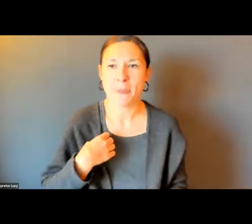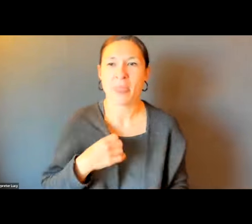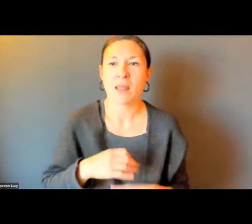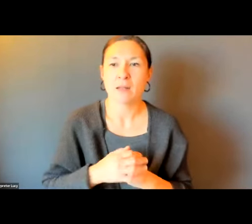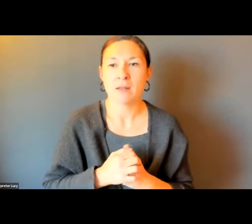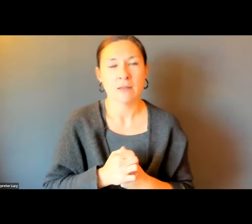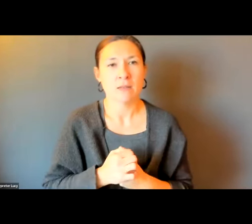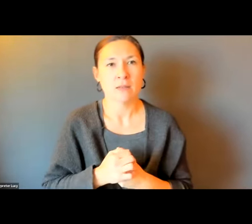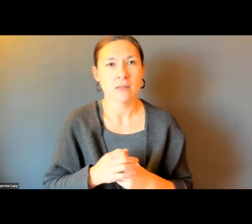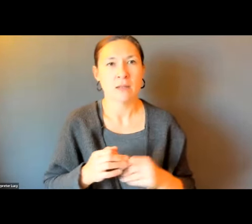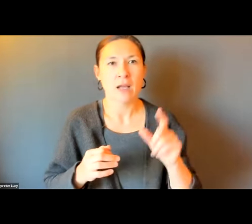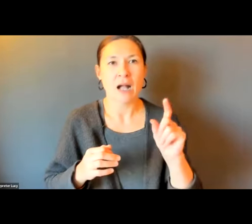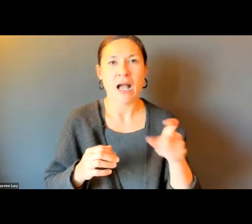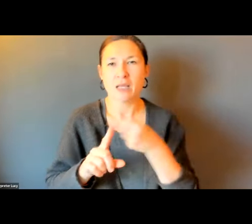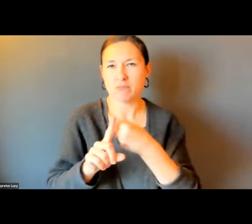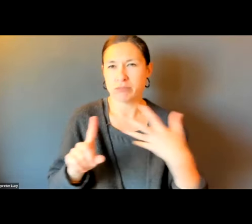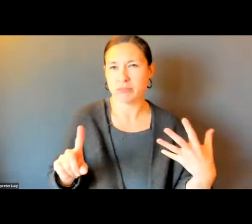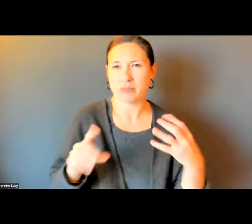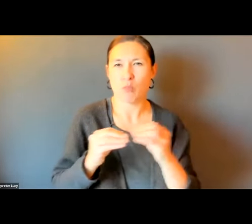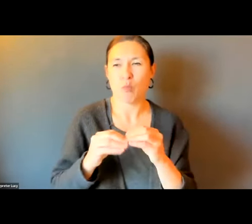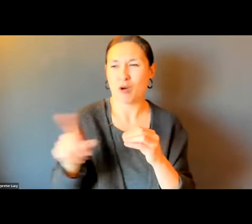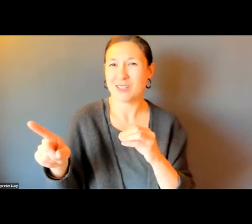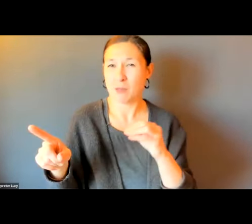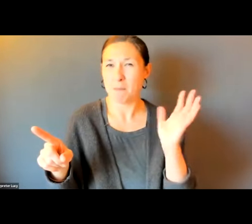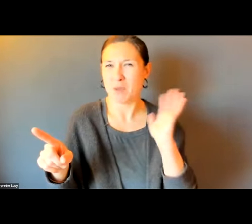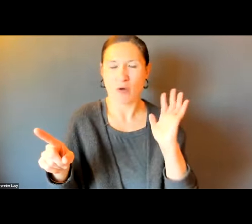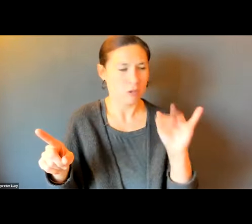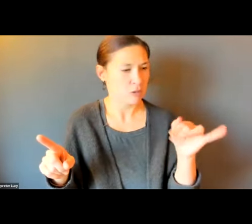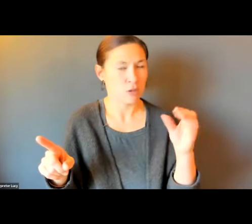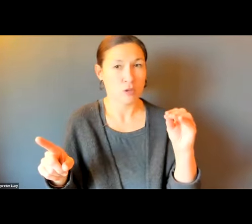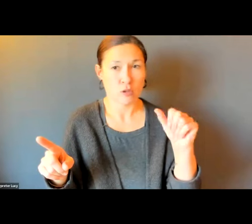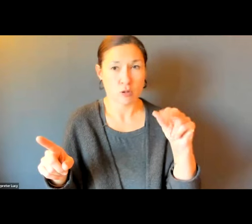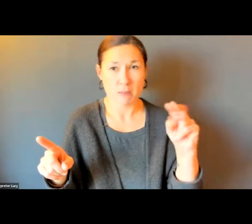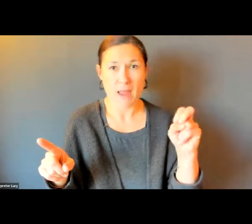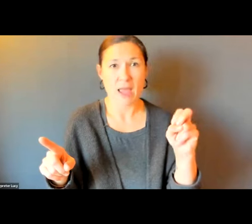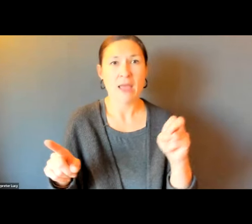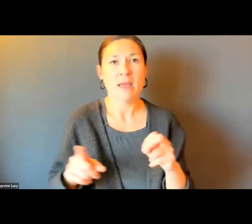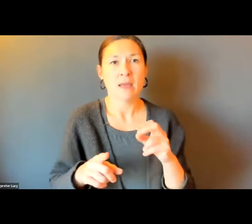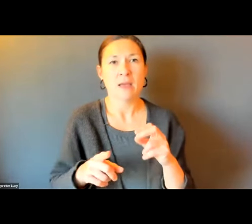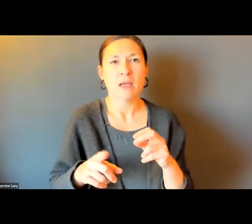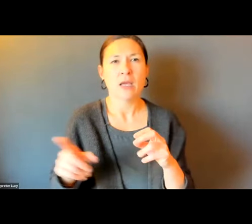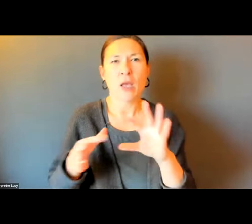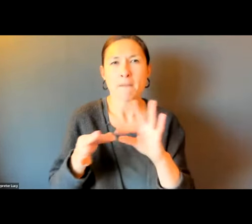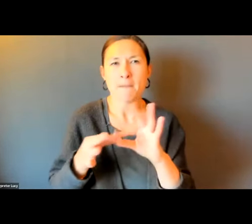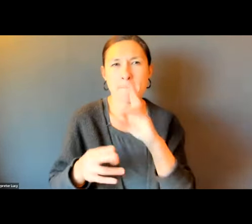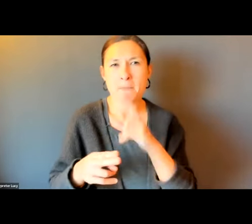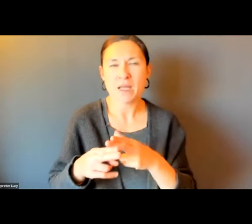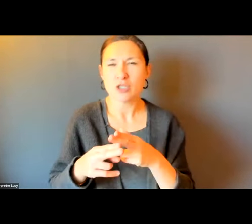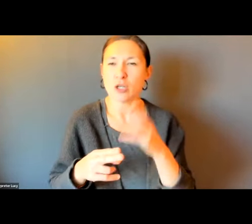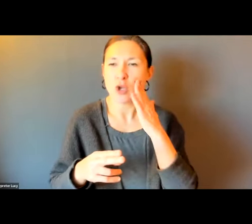TOM AGAIN. I WANT TO ELABORATE ON WHAT